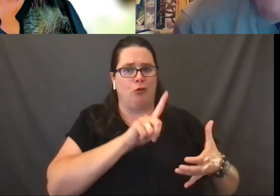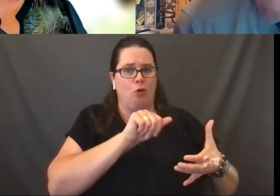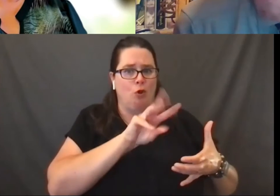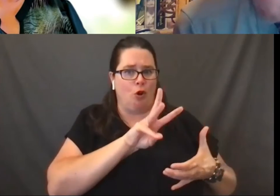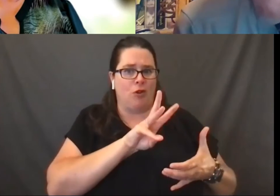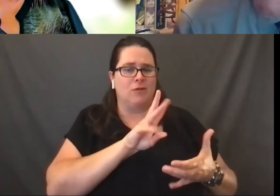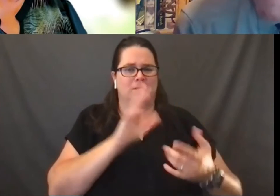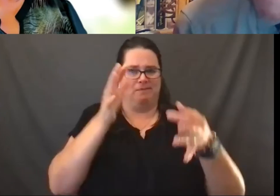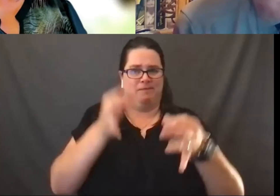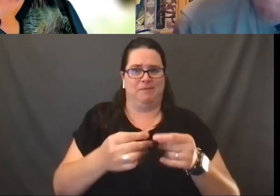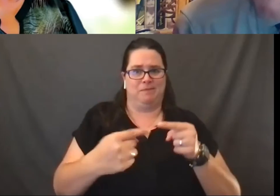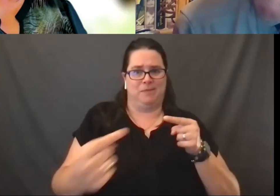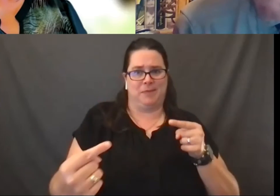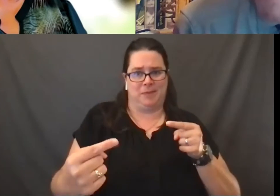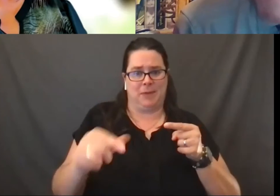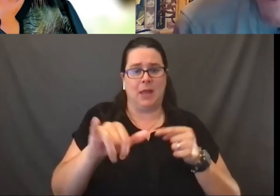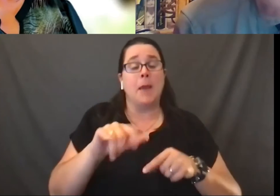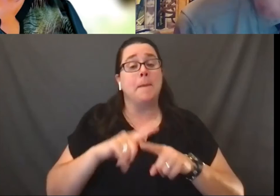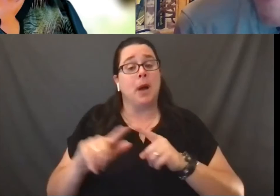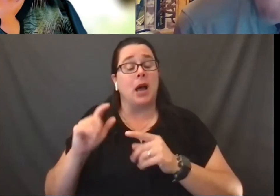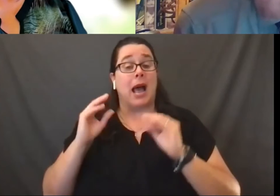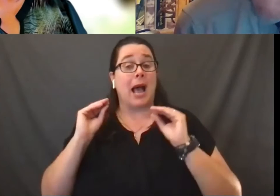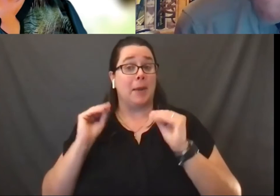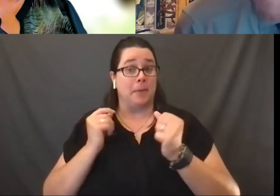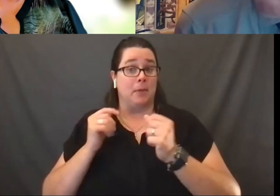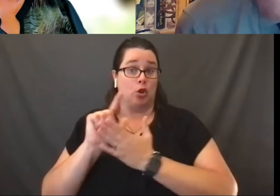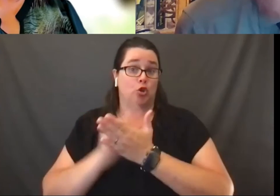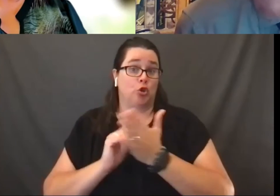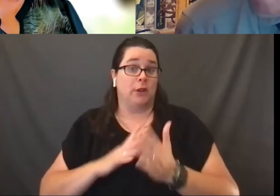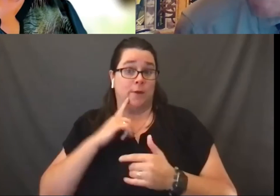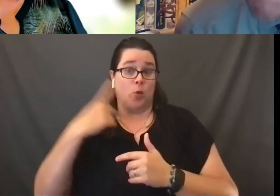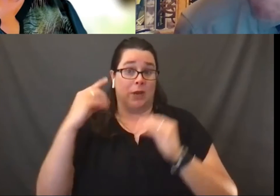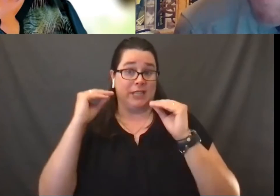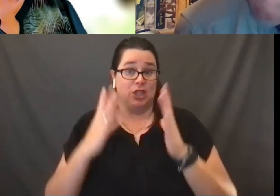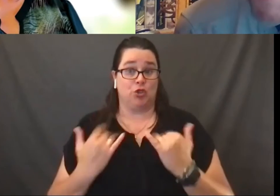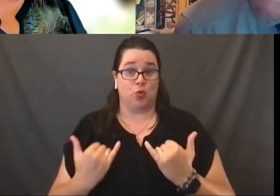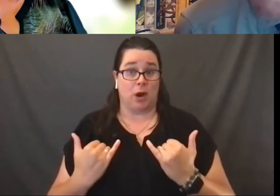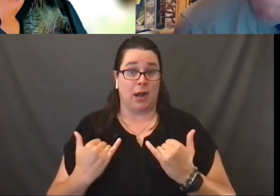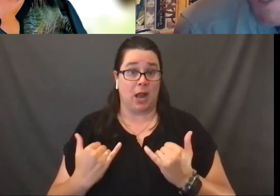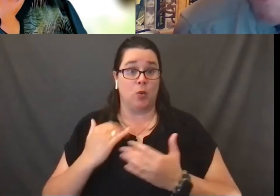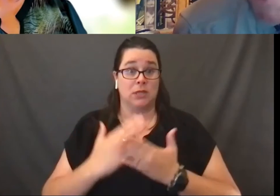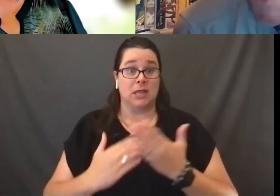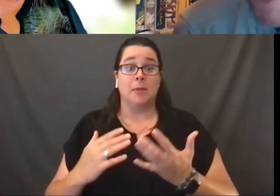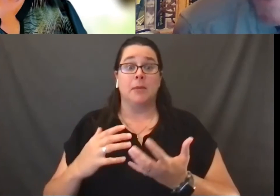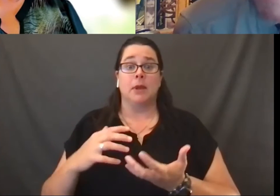I quite literally advocating for one of them right now with frankly some very mixed results.